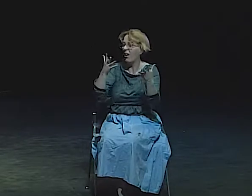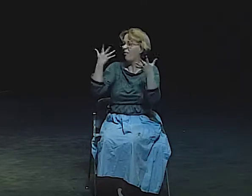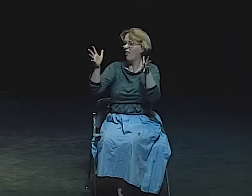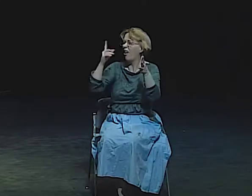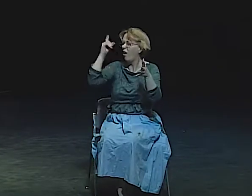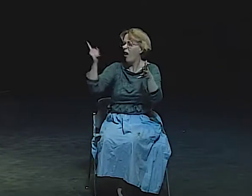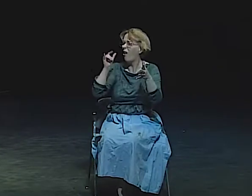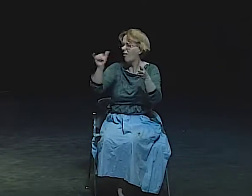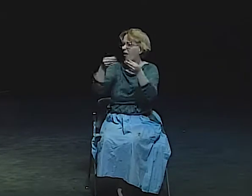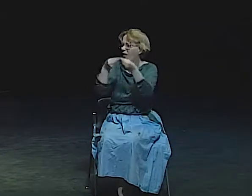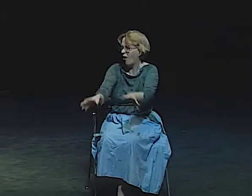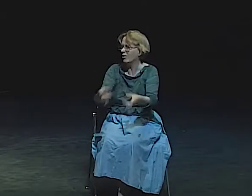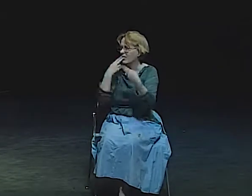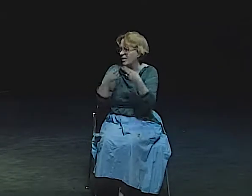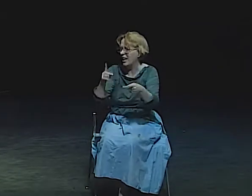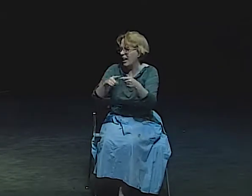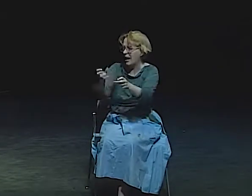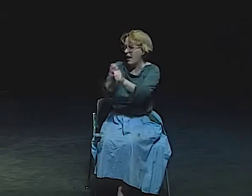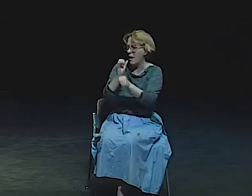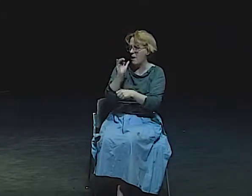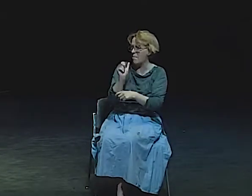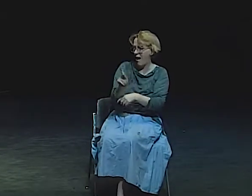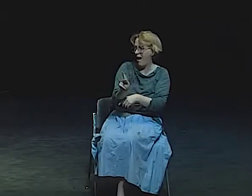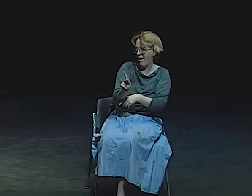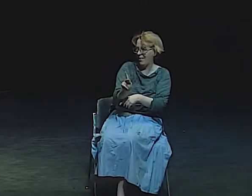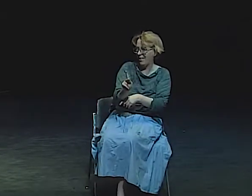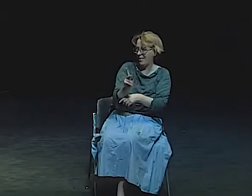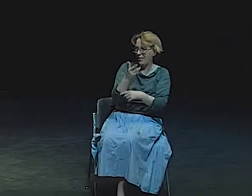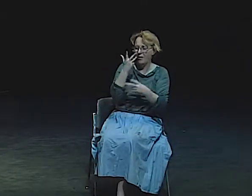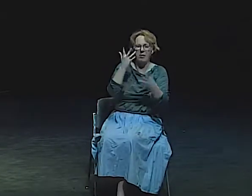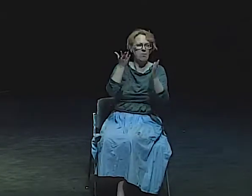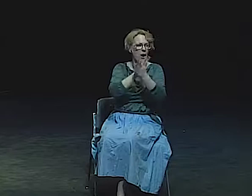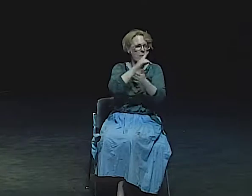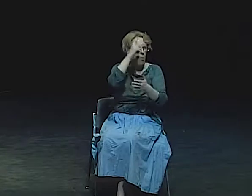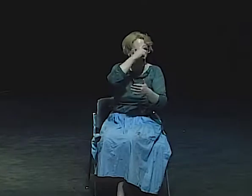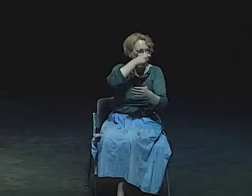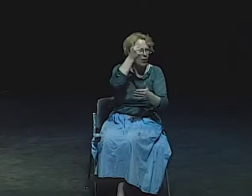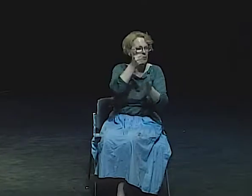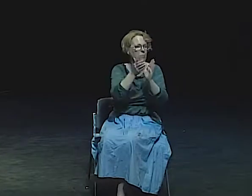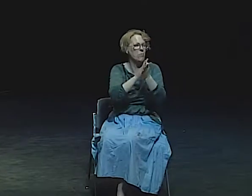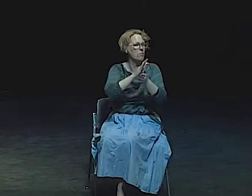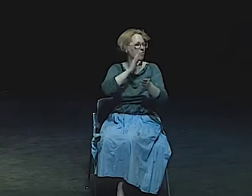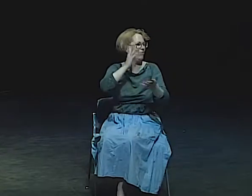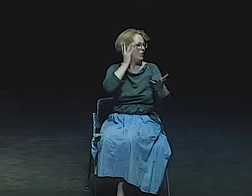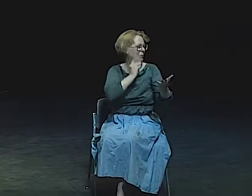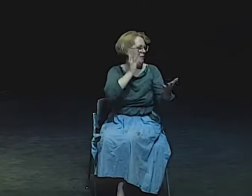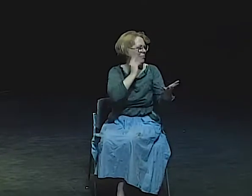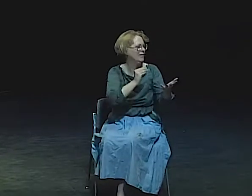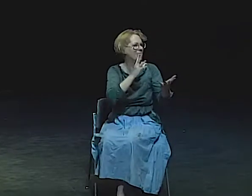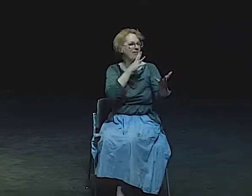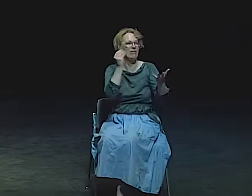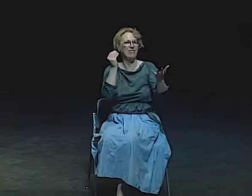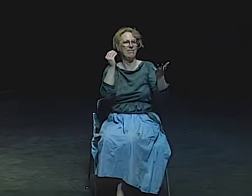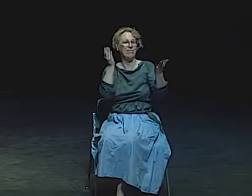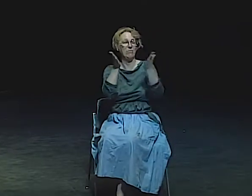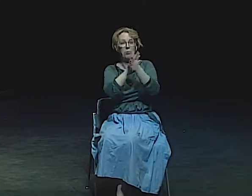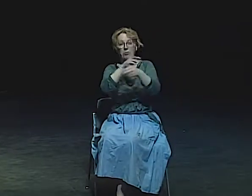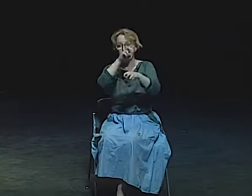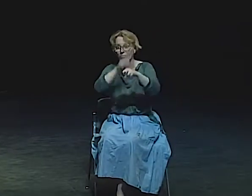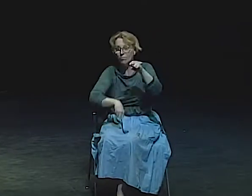AND SORROW AND LOSE THEIR INNOCENCE. AND ONCE YOU'VE LOST THAT INNOCENCE, YOU CAN NEVER GET IT BACK.